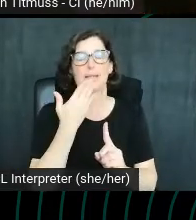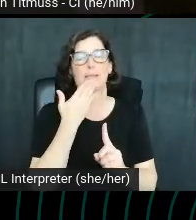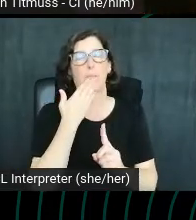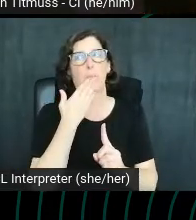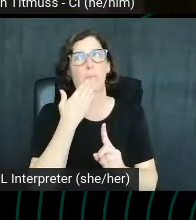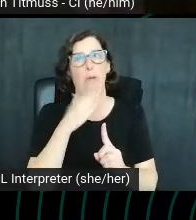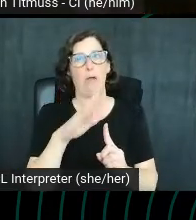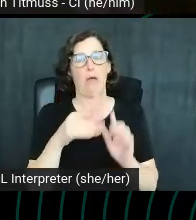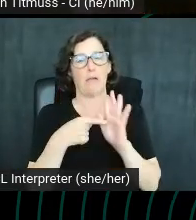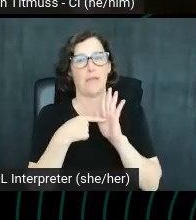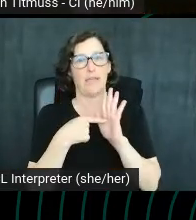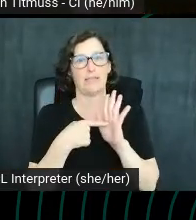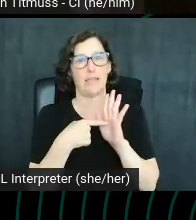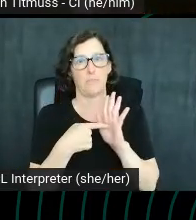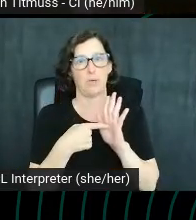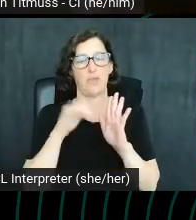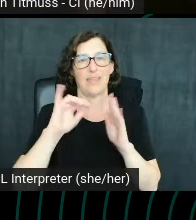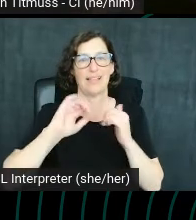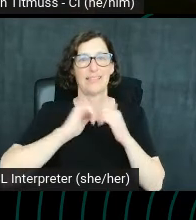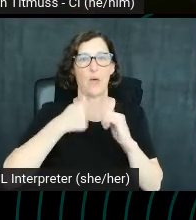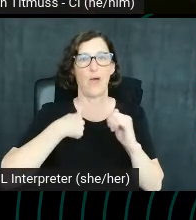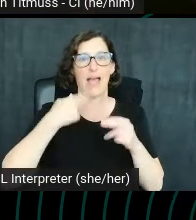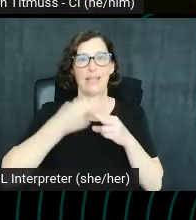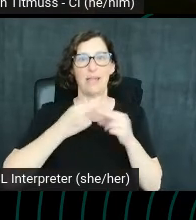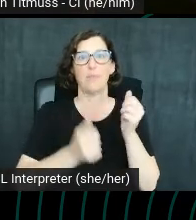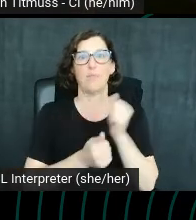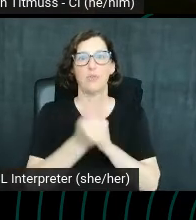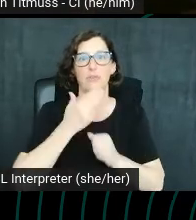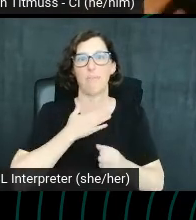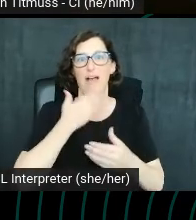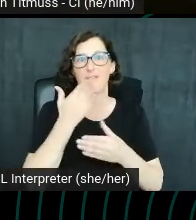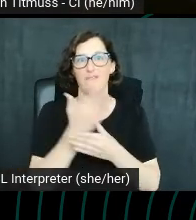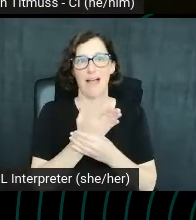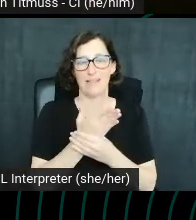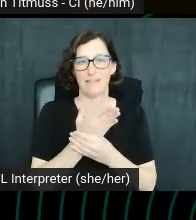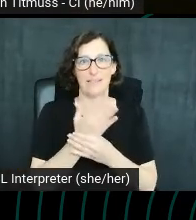and it's how I named most of my files because I'm a chaotic unorganized person.